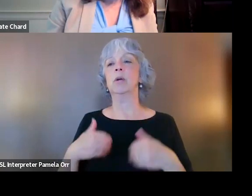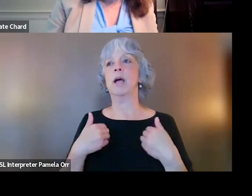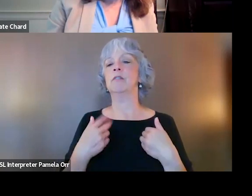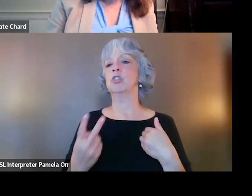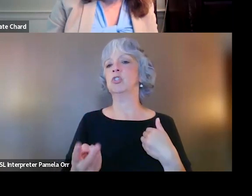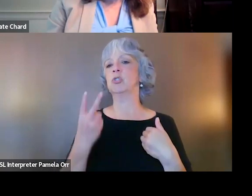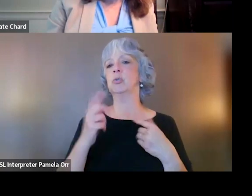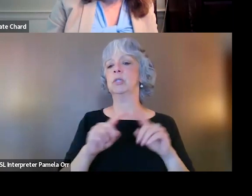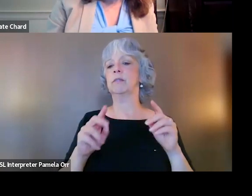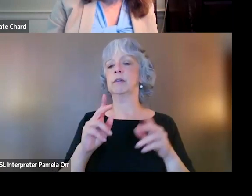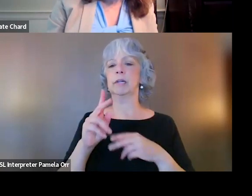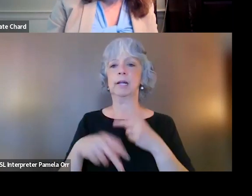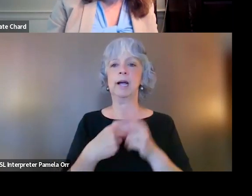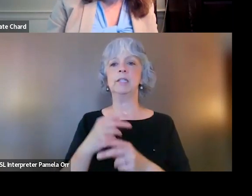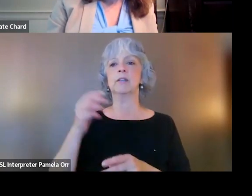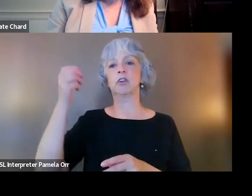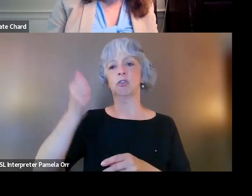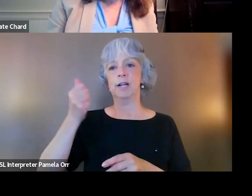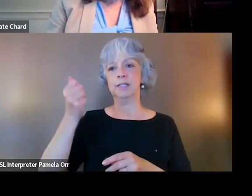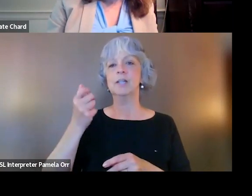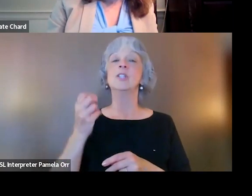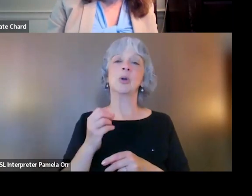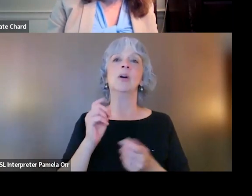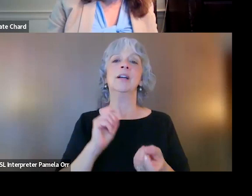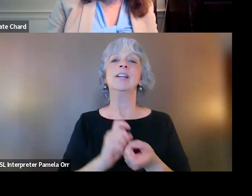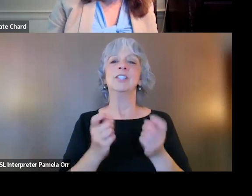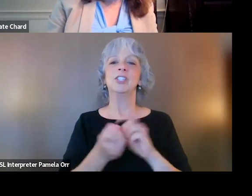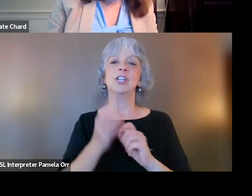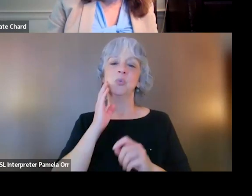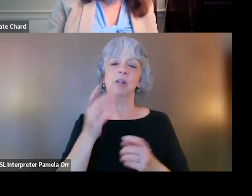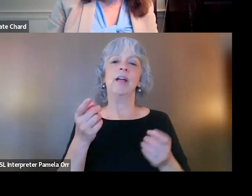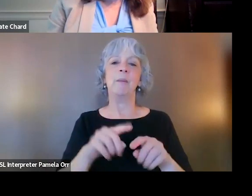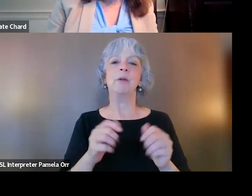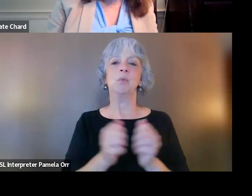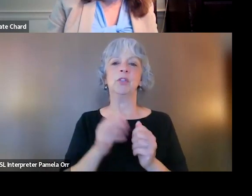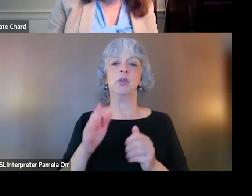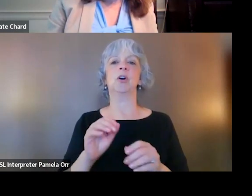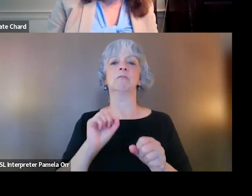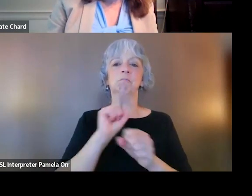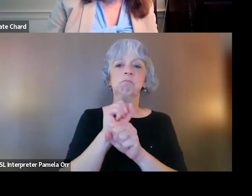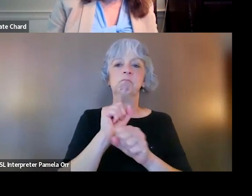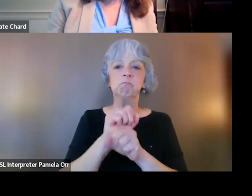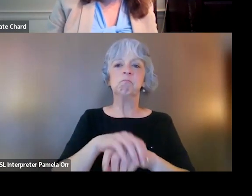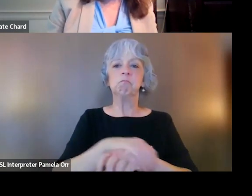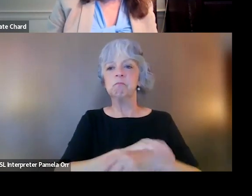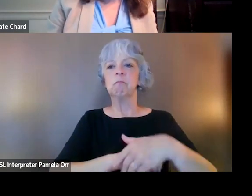in the first presentation as well. So change does happen with your advocacy, with your efforts, it can happen and we're here to help support that.